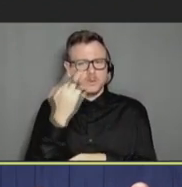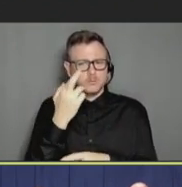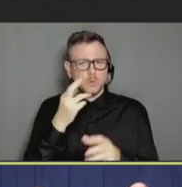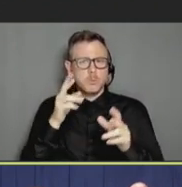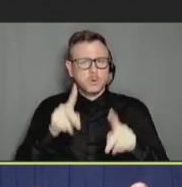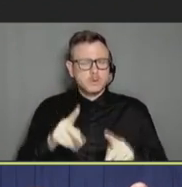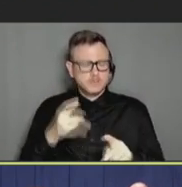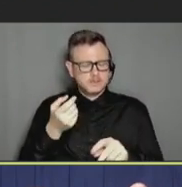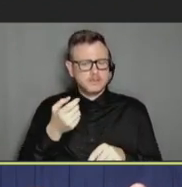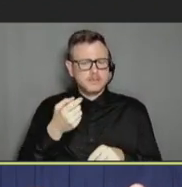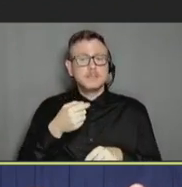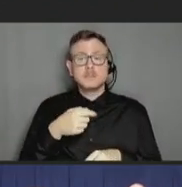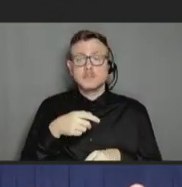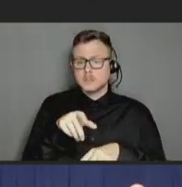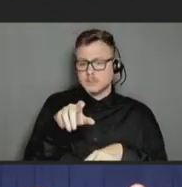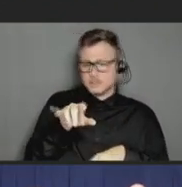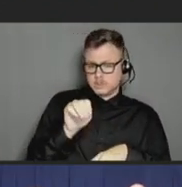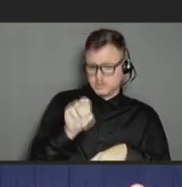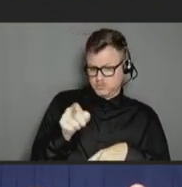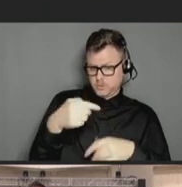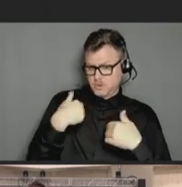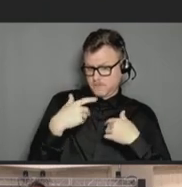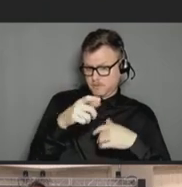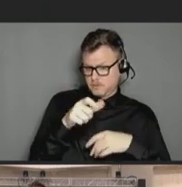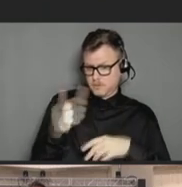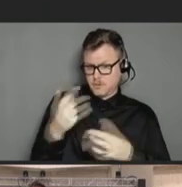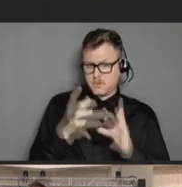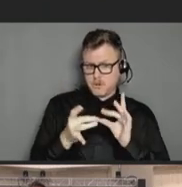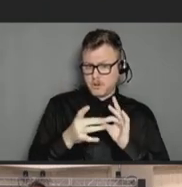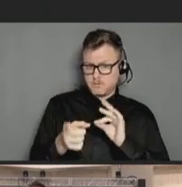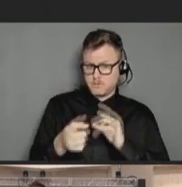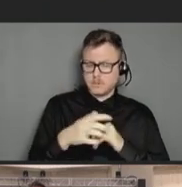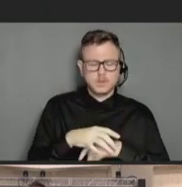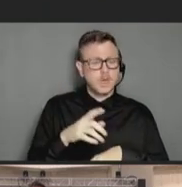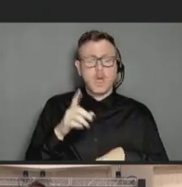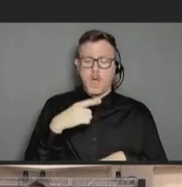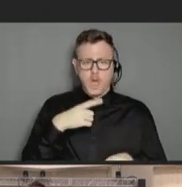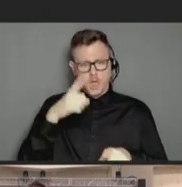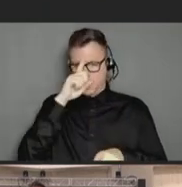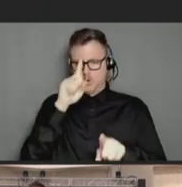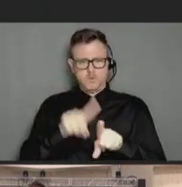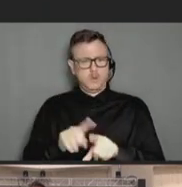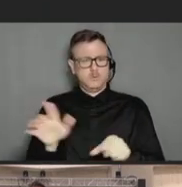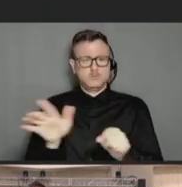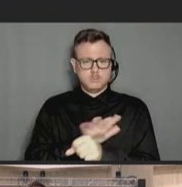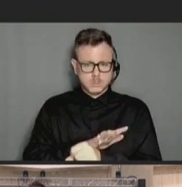James Lewis: Yeah. No, I really could not agree more with, you know, the speakers there.